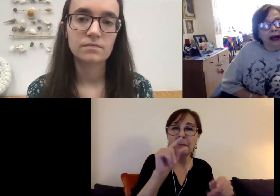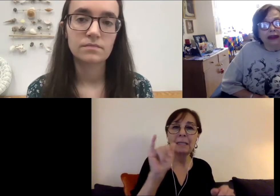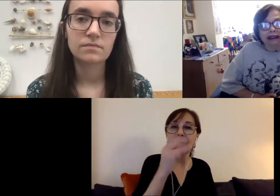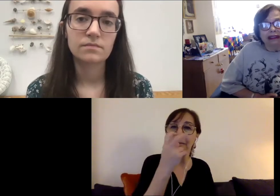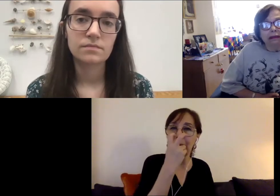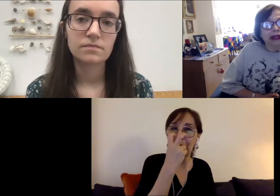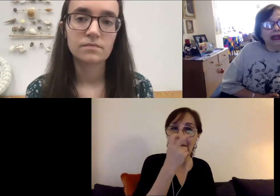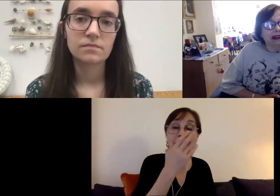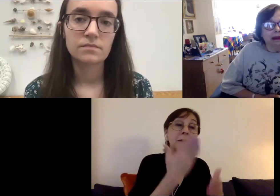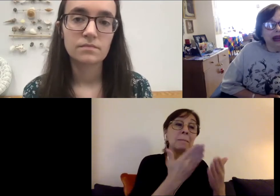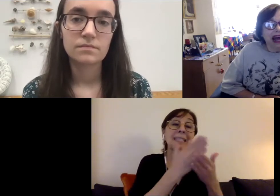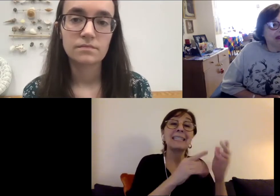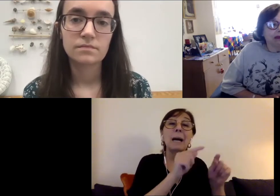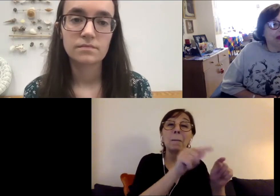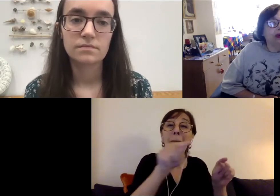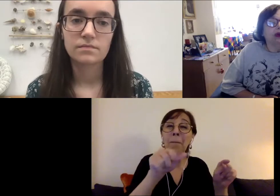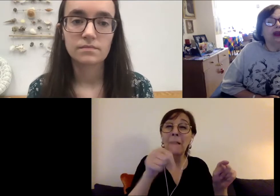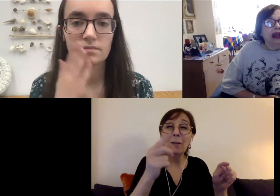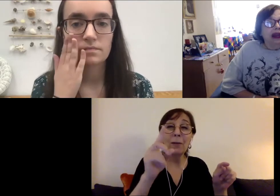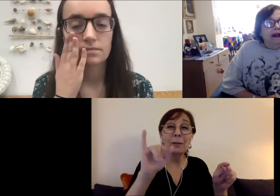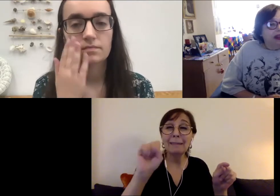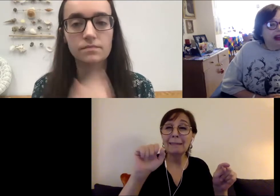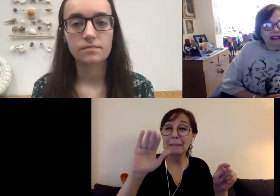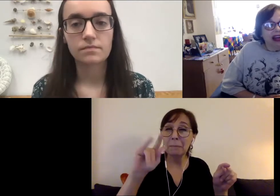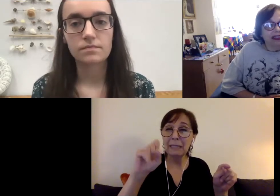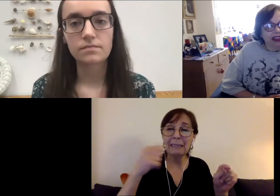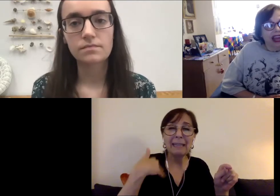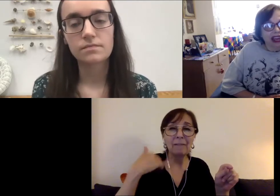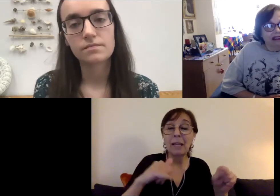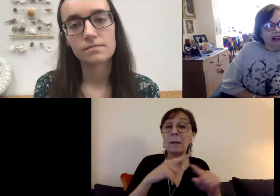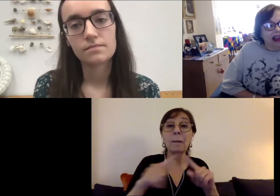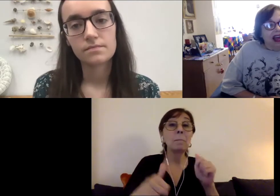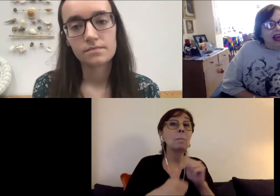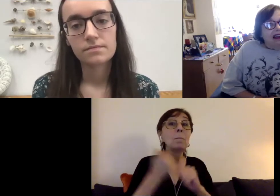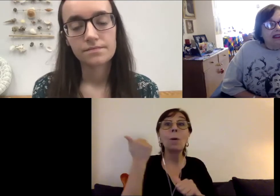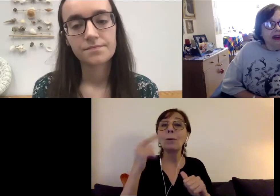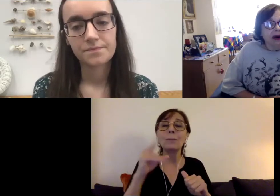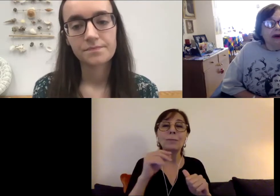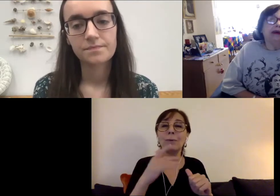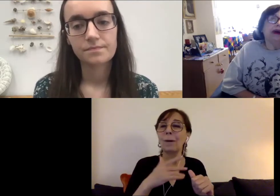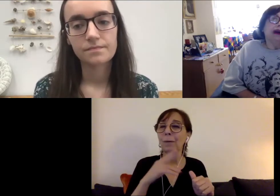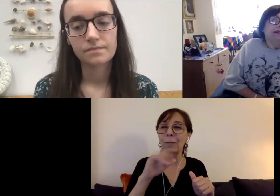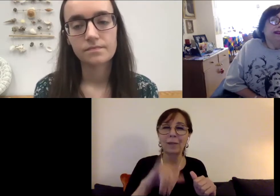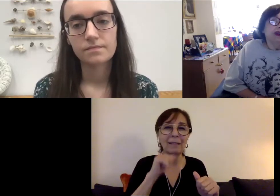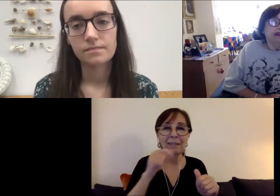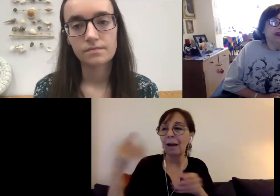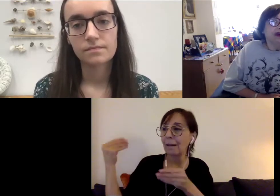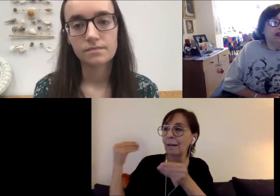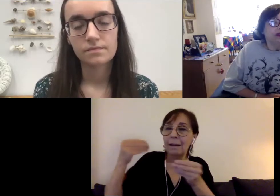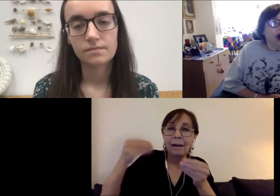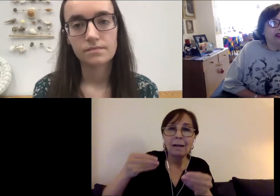disabilities, but as a rule that's not the case. For those of you who watched